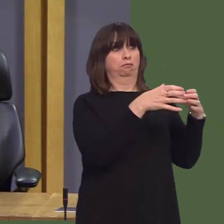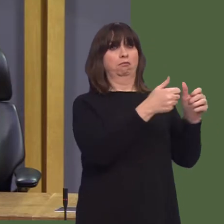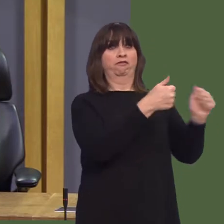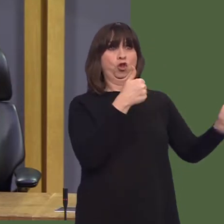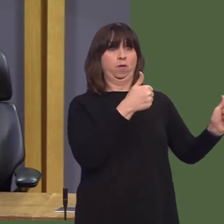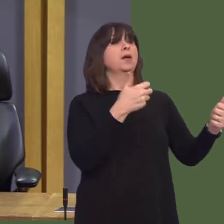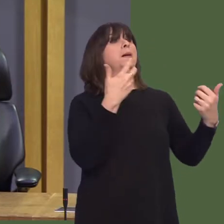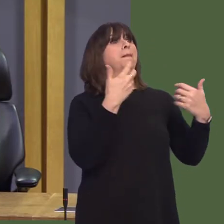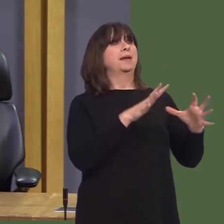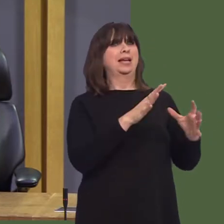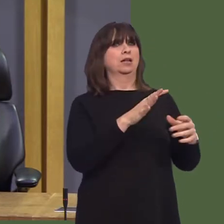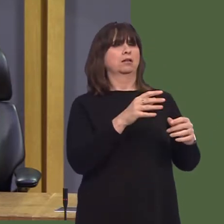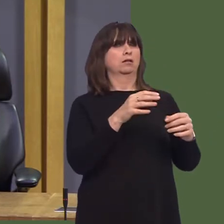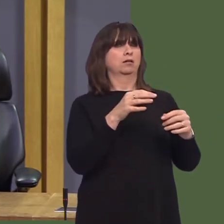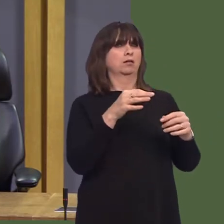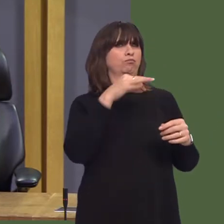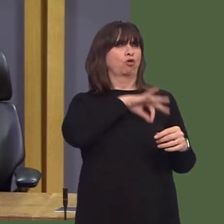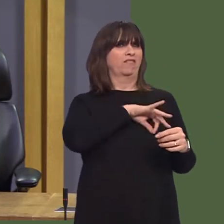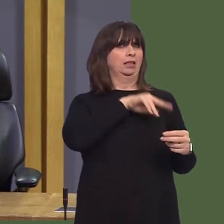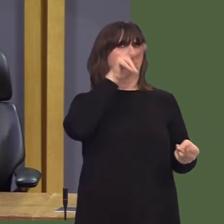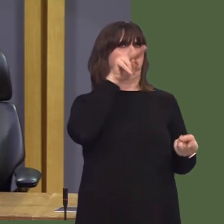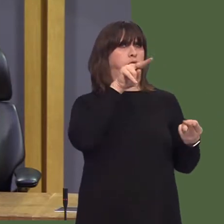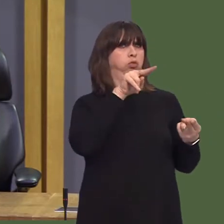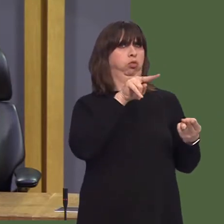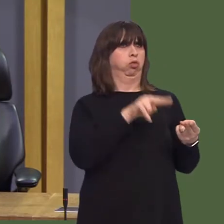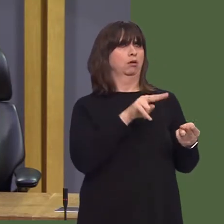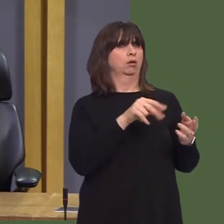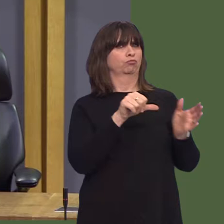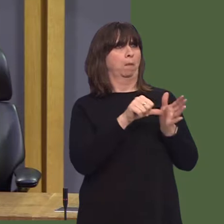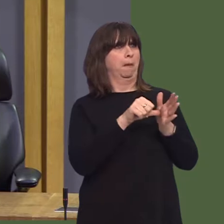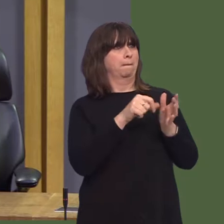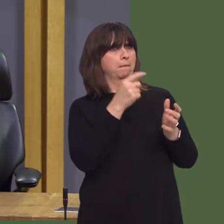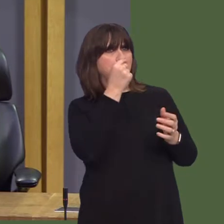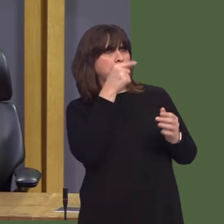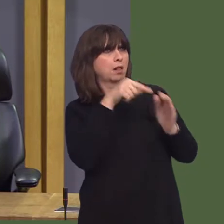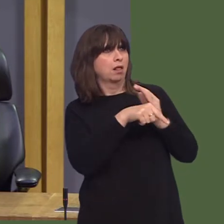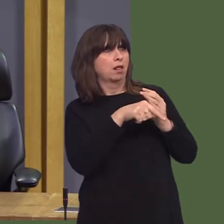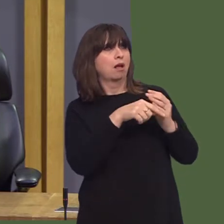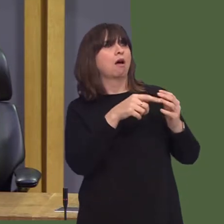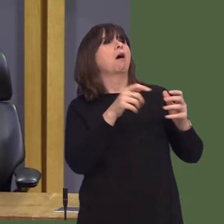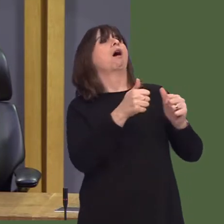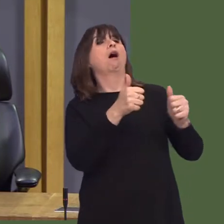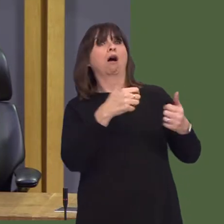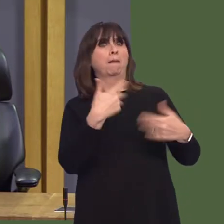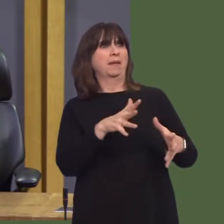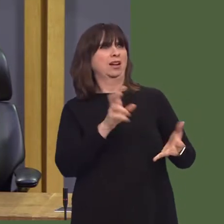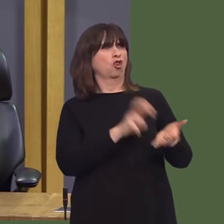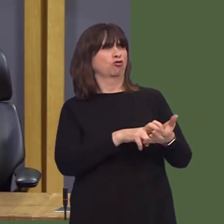in this directionóat the same time I hope we'll send that message in the interim. Carwyn Jones AM: Well, it's clear, following the recent consultation on licensing of mobile